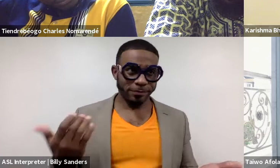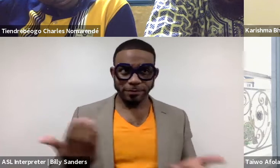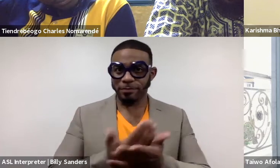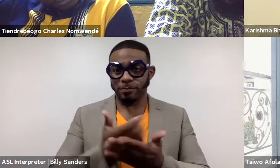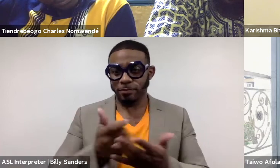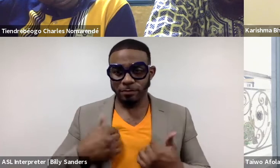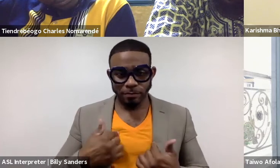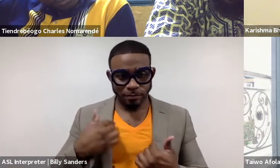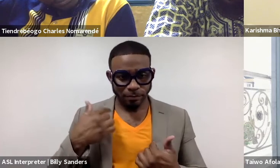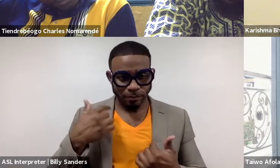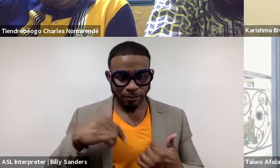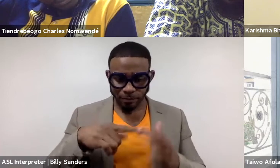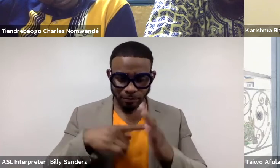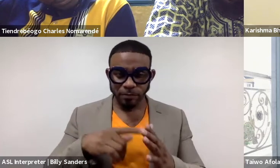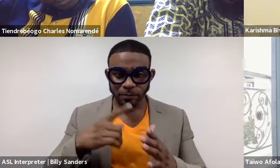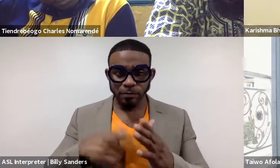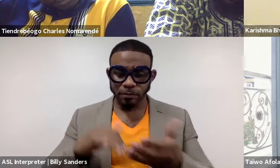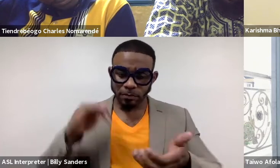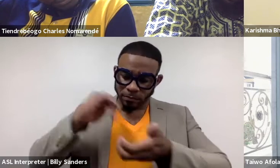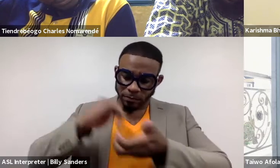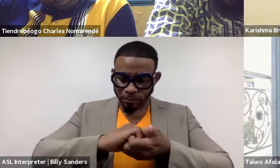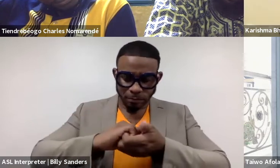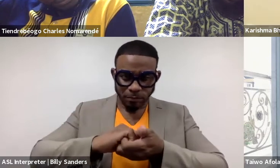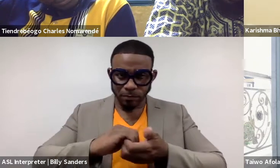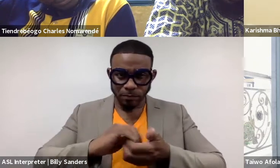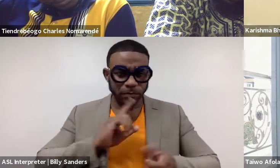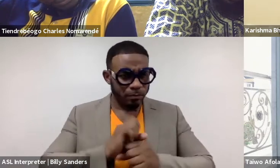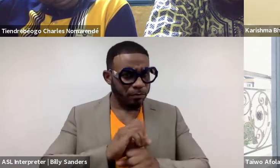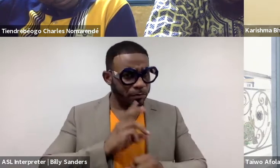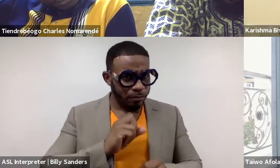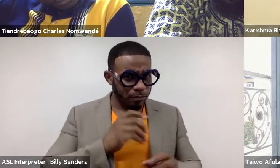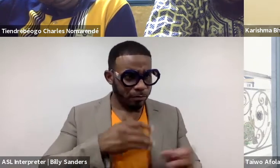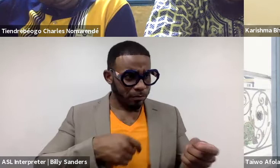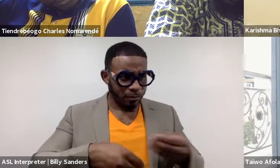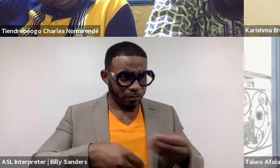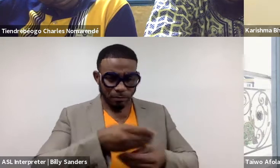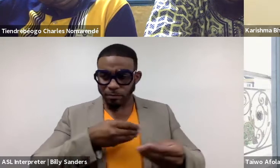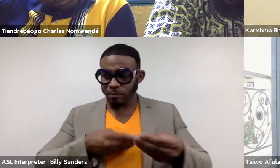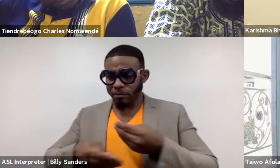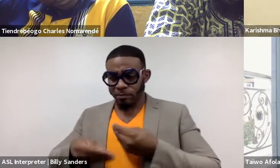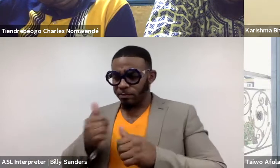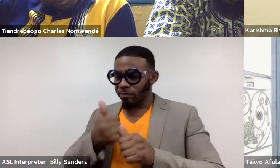this is an example of a collaboration where it really was an exchange in every sense of the word.